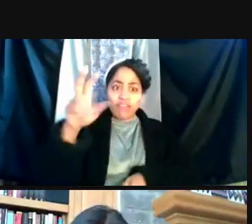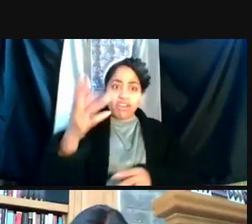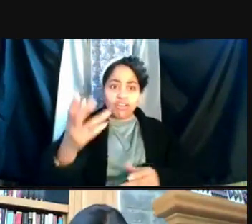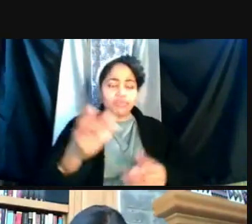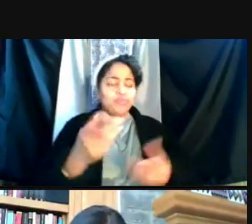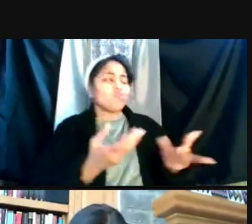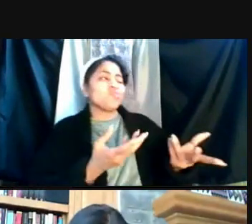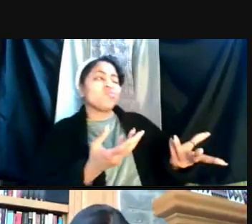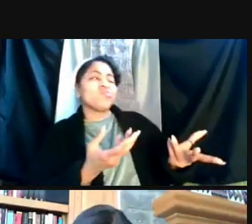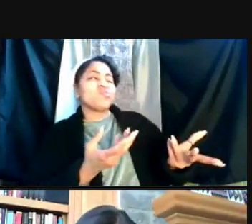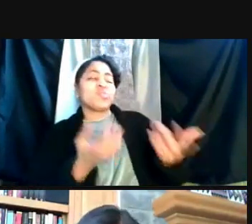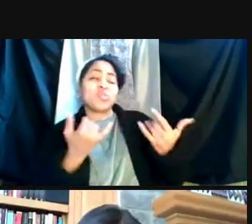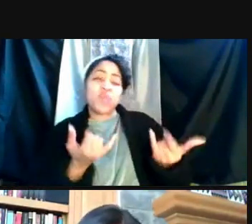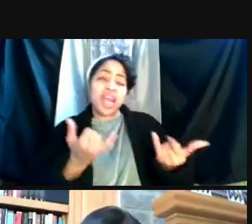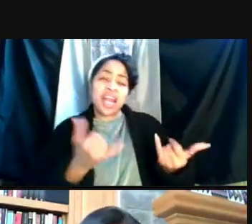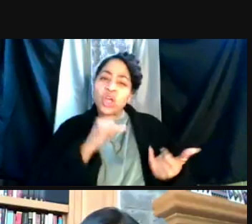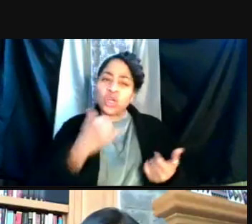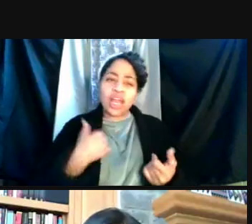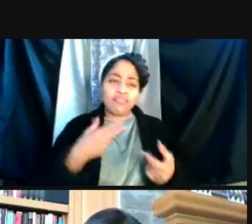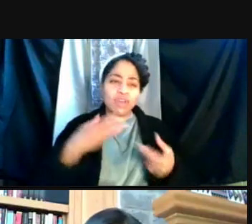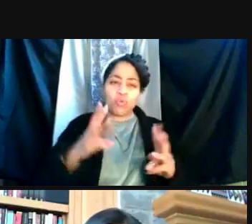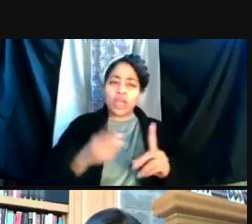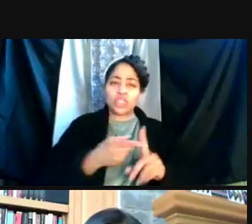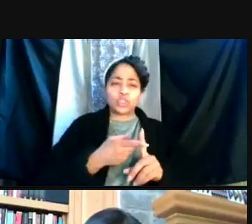of capturing the vaccine status for a student